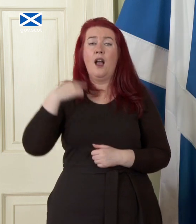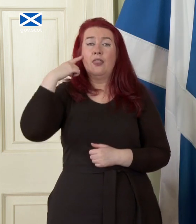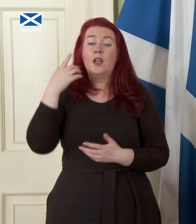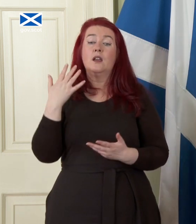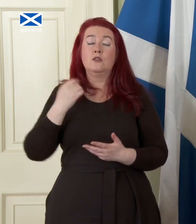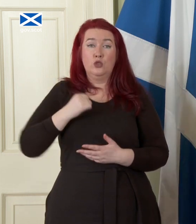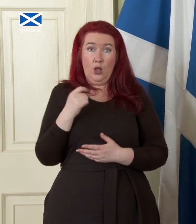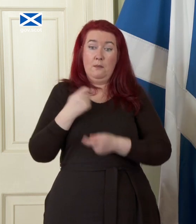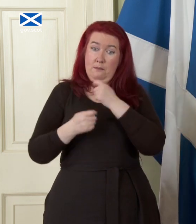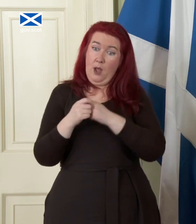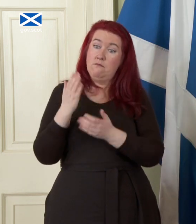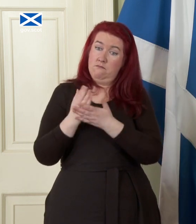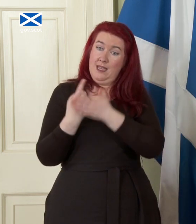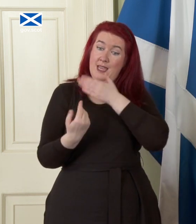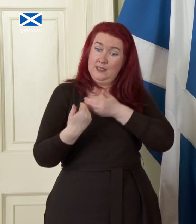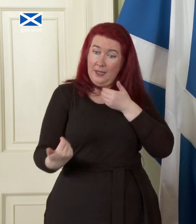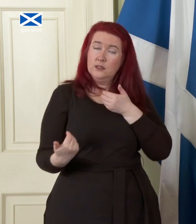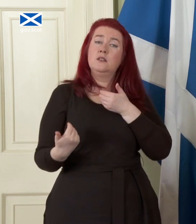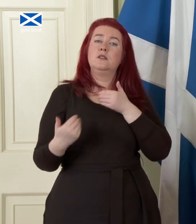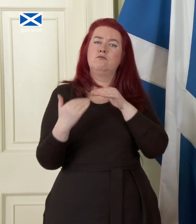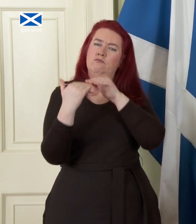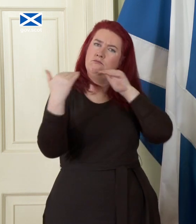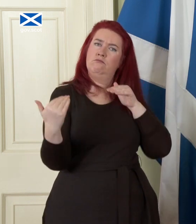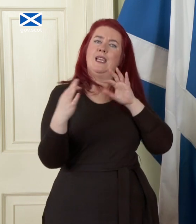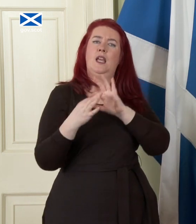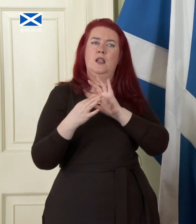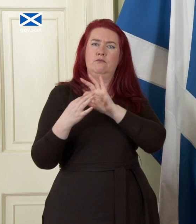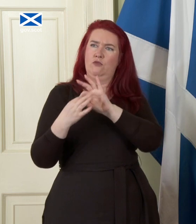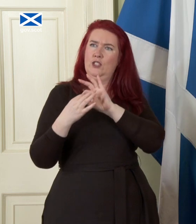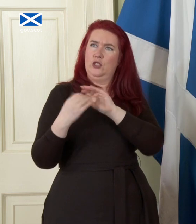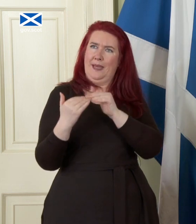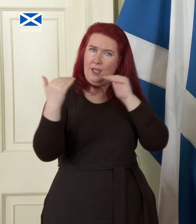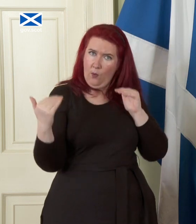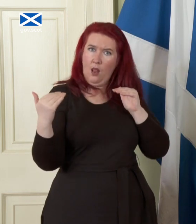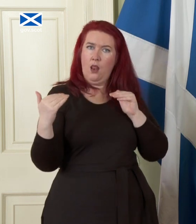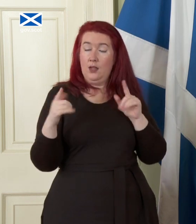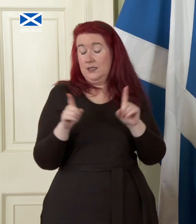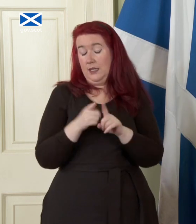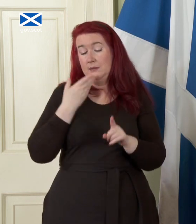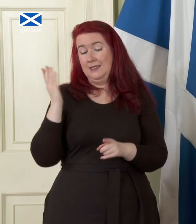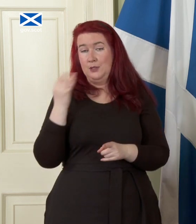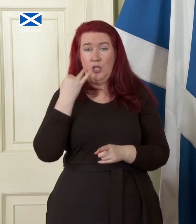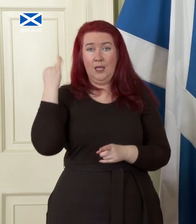That's a very good question actually. I think when Scotland is independent and we have a relationship of equals, as I said in my speech to the SNP conference last week I do think that